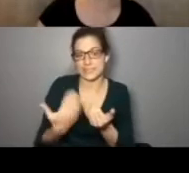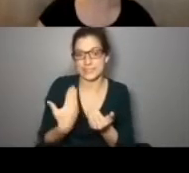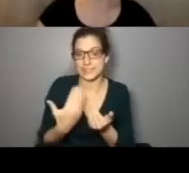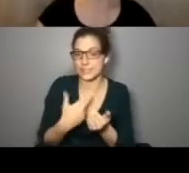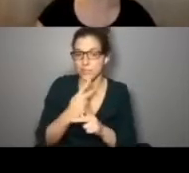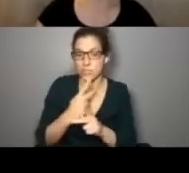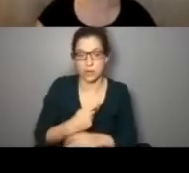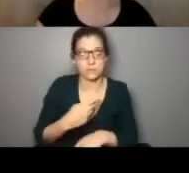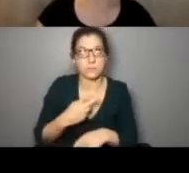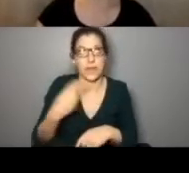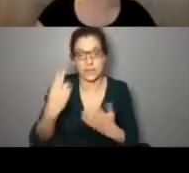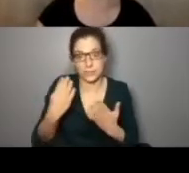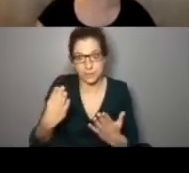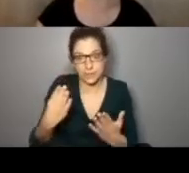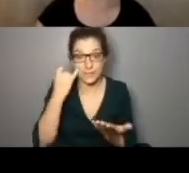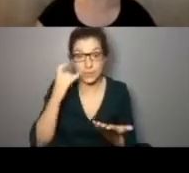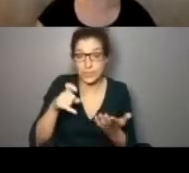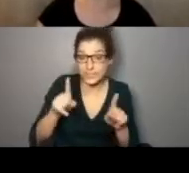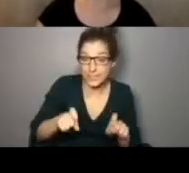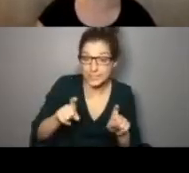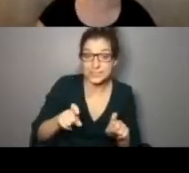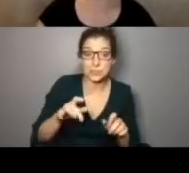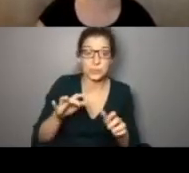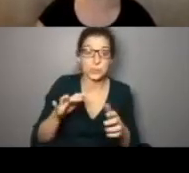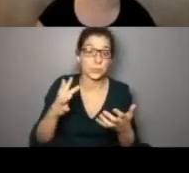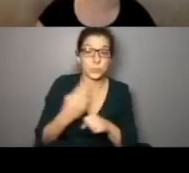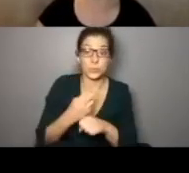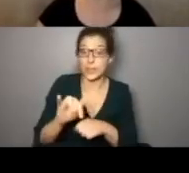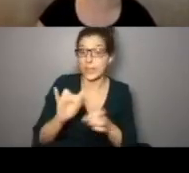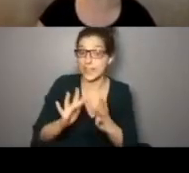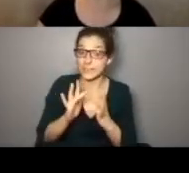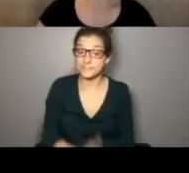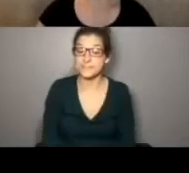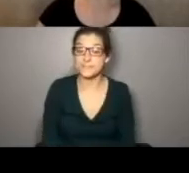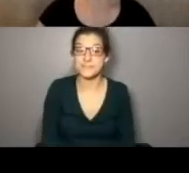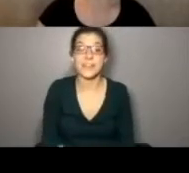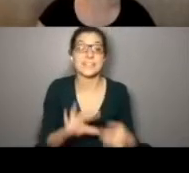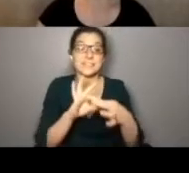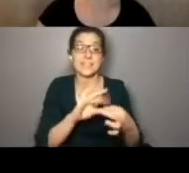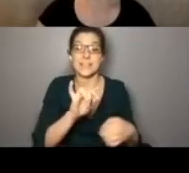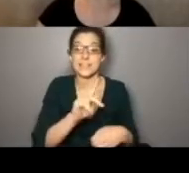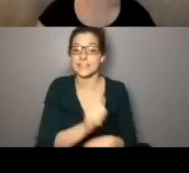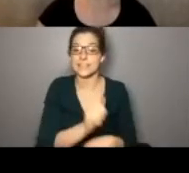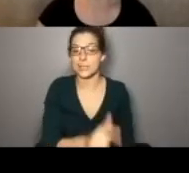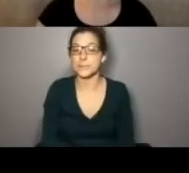four free at home COVID tests is super easy to navigate to get tests if you need to use